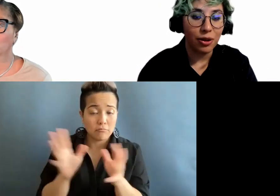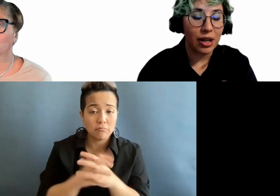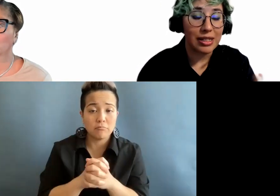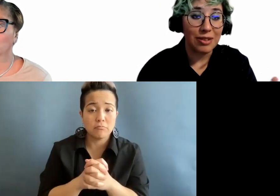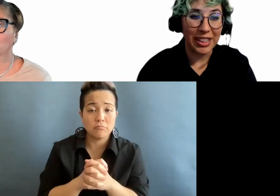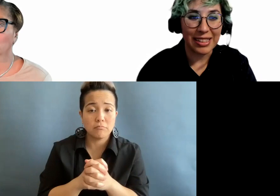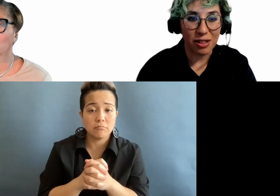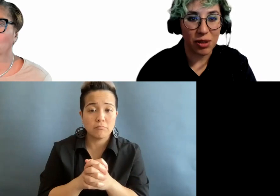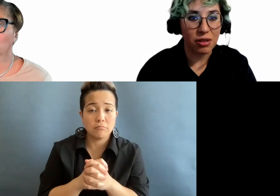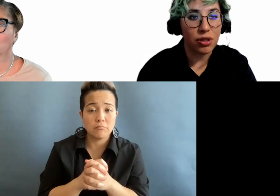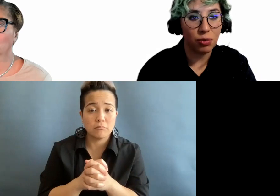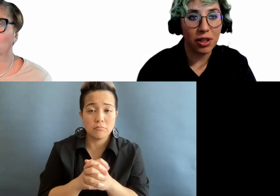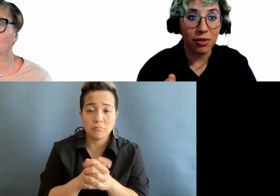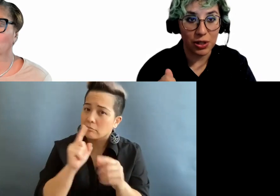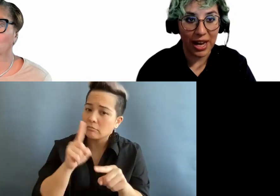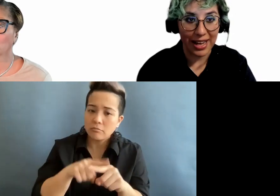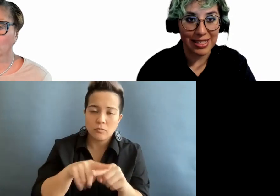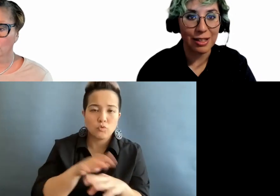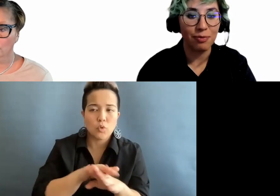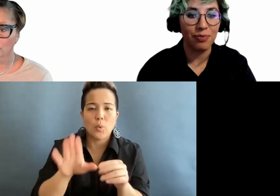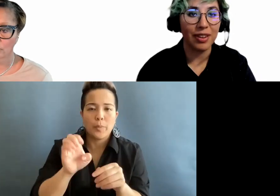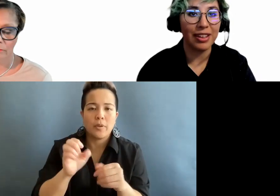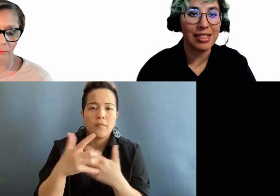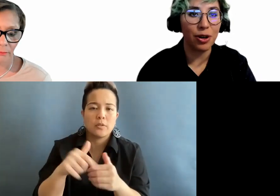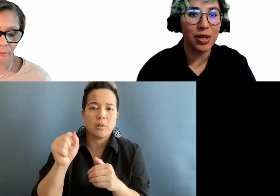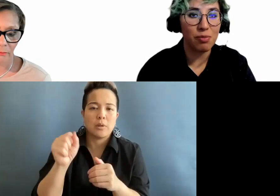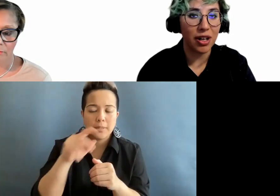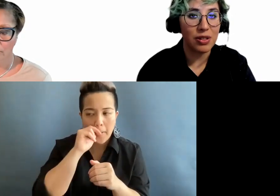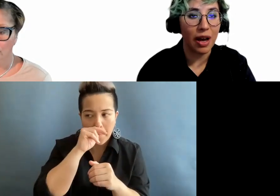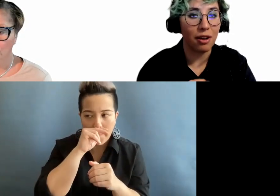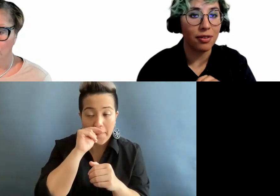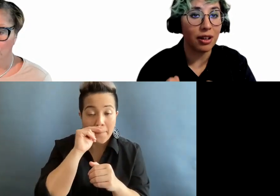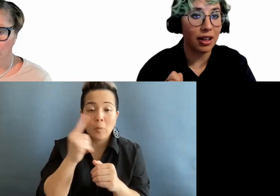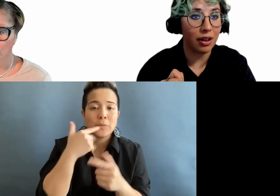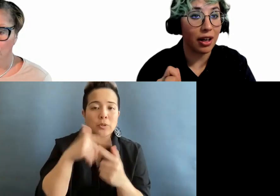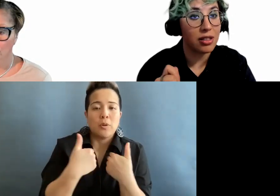or it really does depend. So don't be afraid to ask. It's always better to have either a